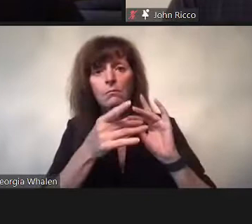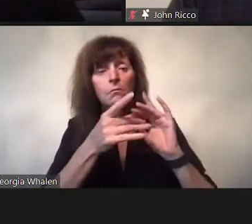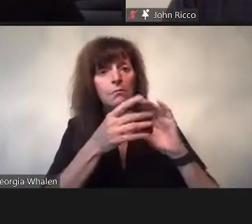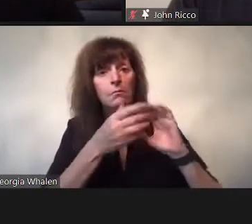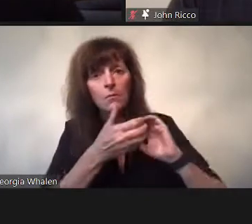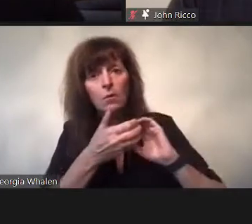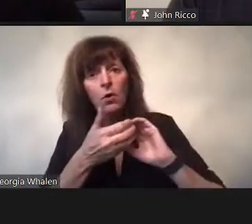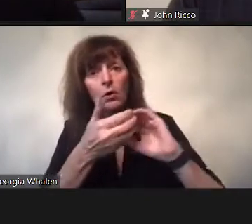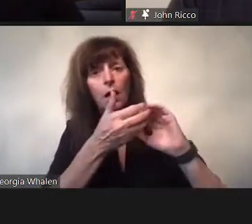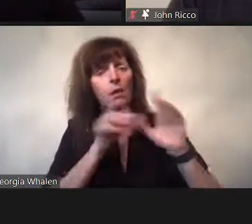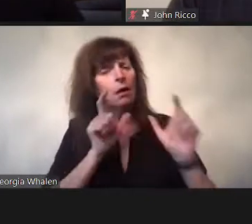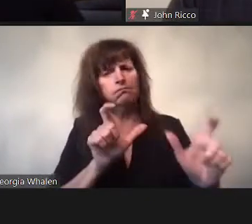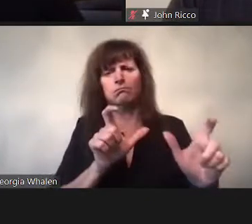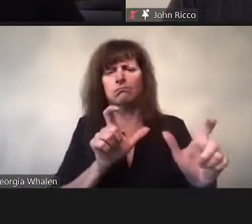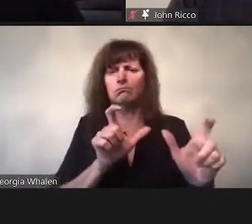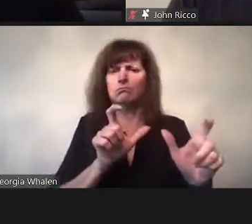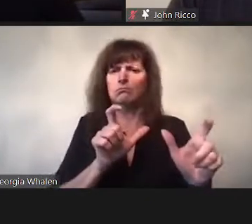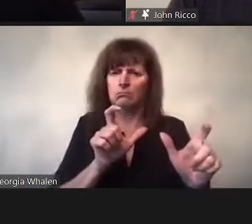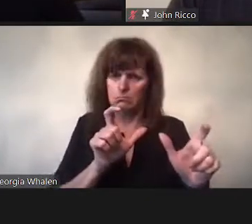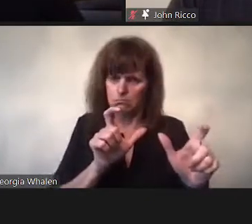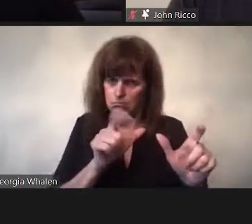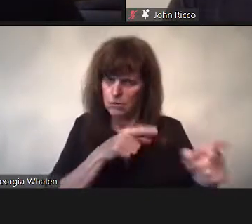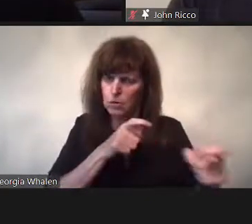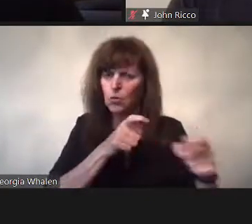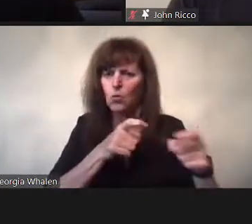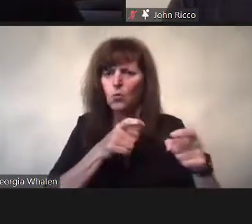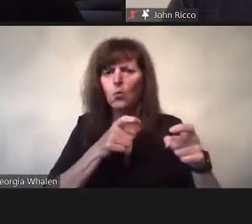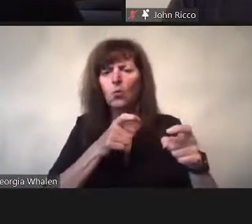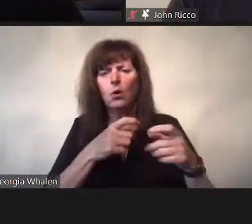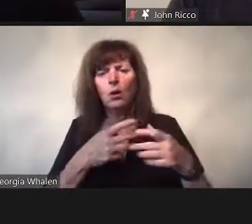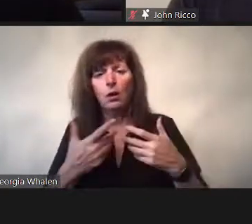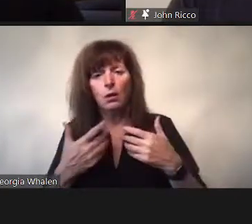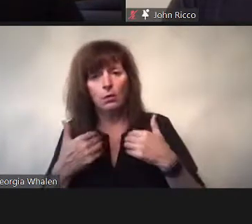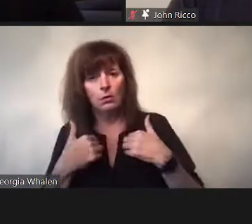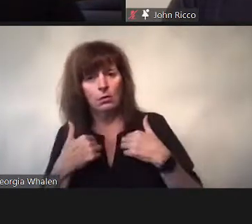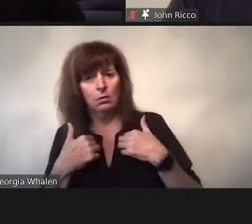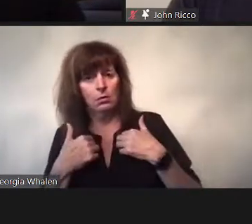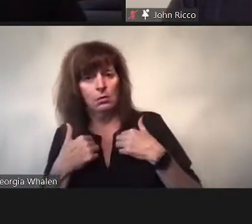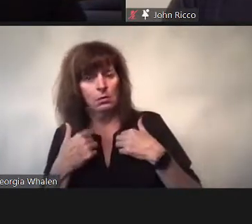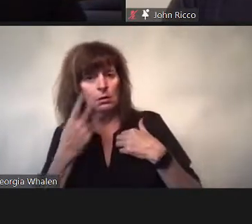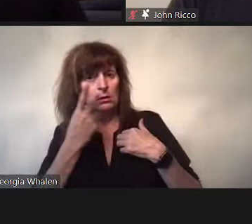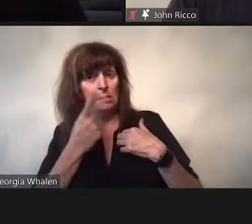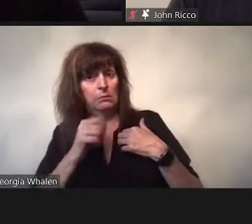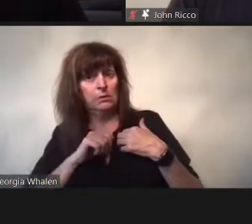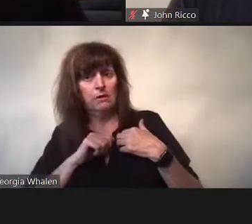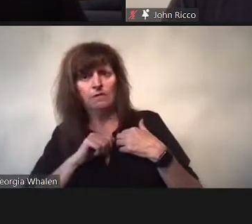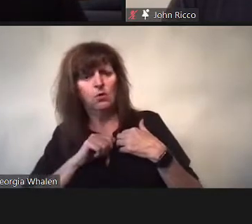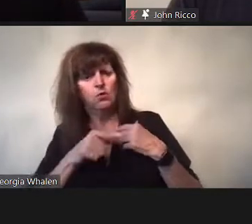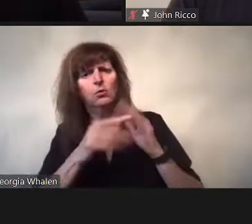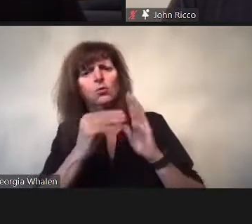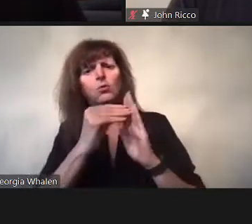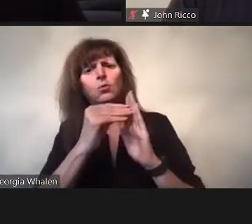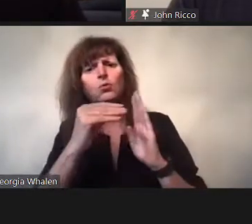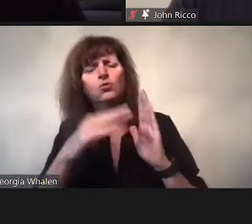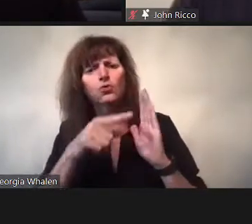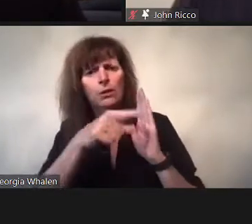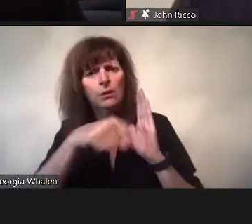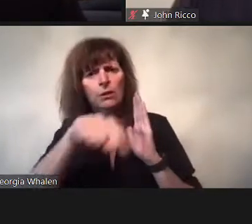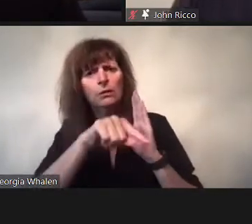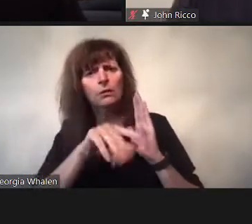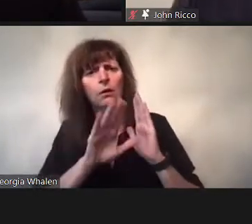homosexuality not being criminalized but having this ambivalent pocket in terms of what is allowed in the public eye and what is allowed in terms of organization.